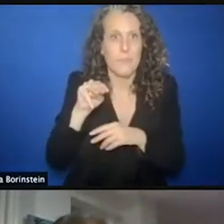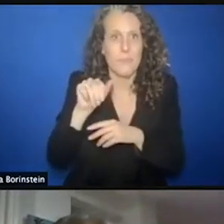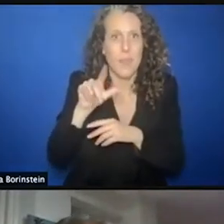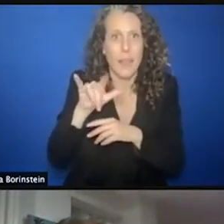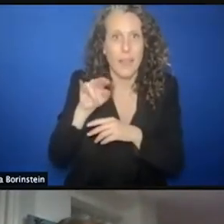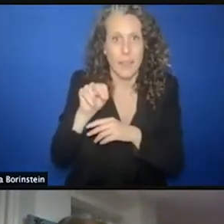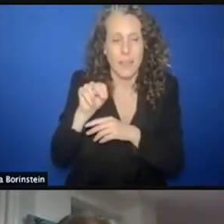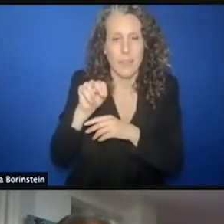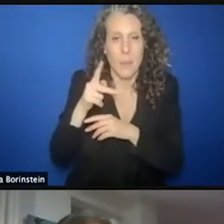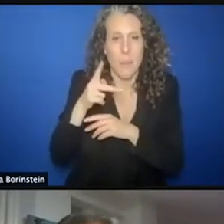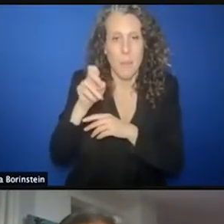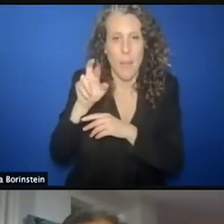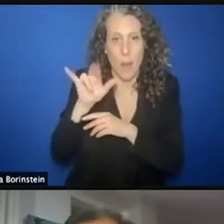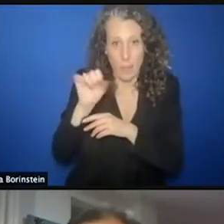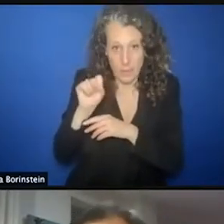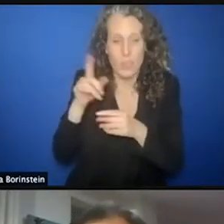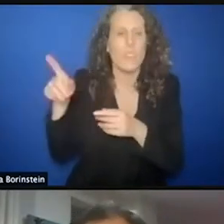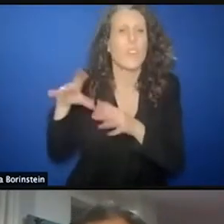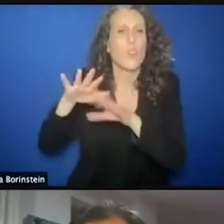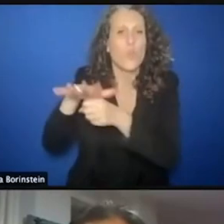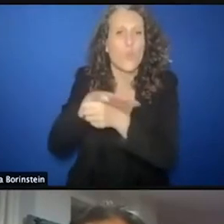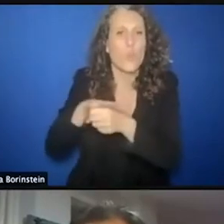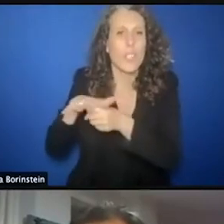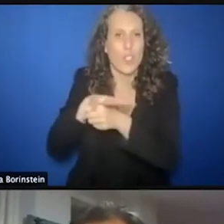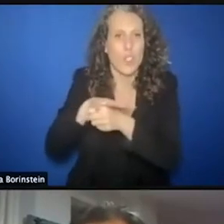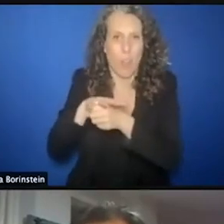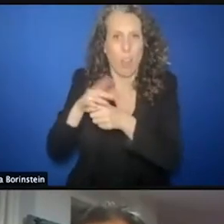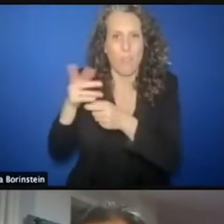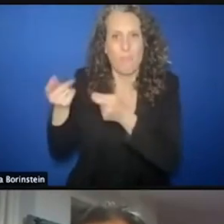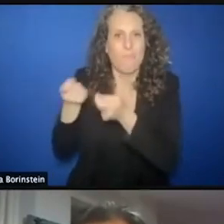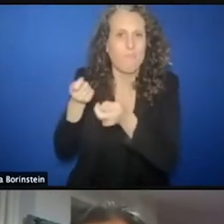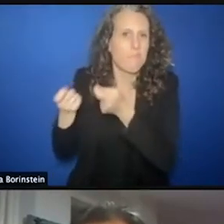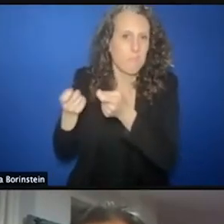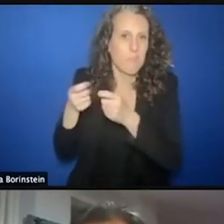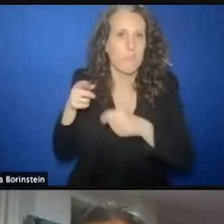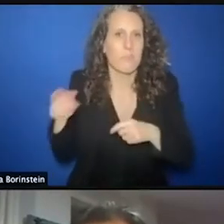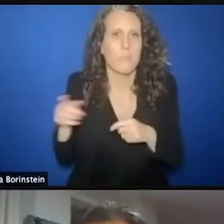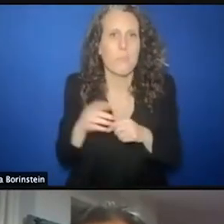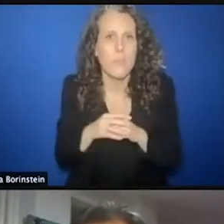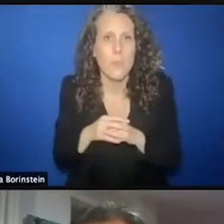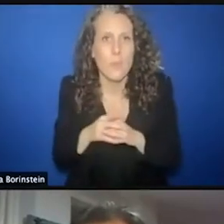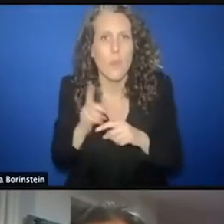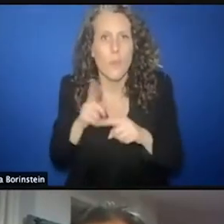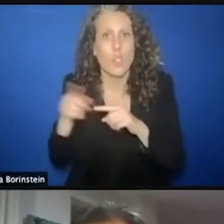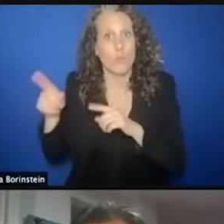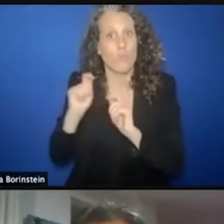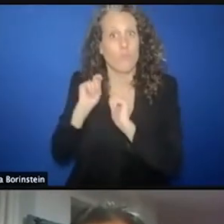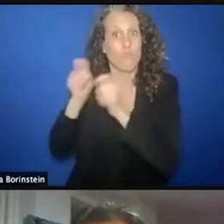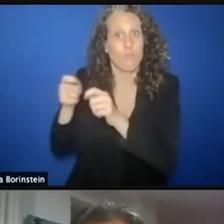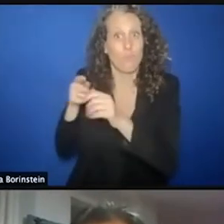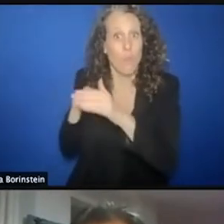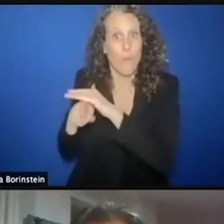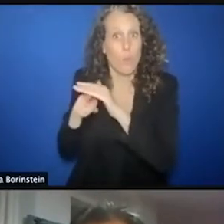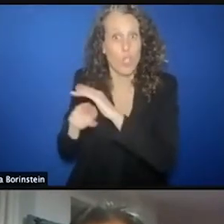coordinator for the Renacer Foundation who's also a Nansen refugee award winner; Gillian Triggs